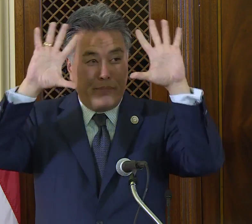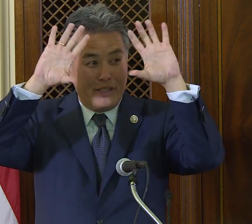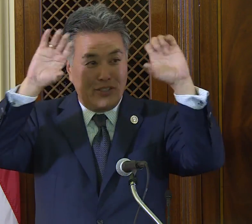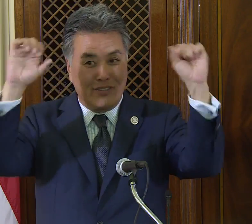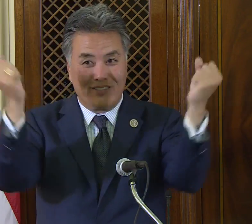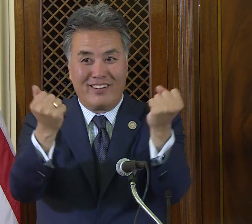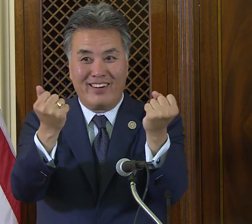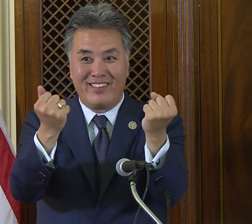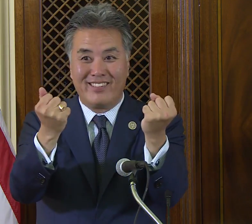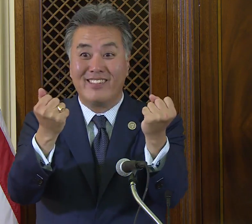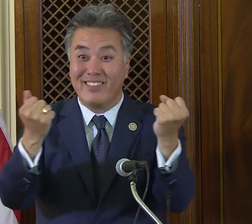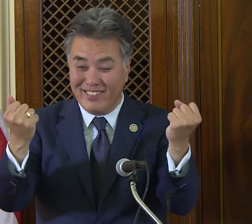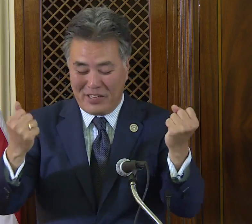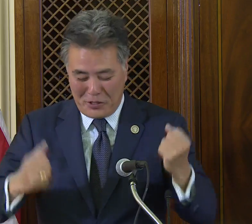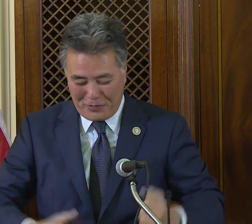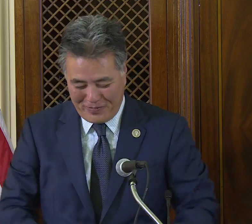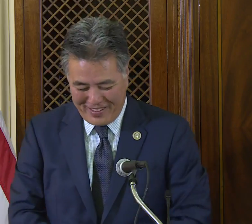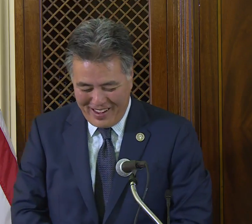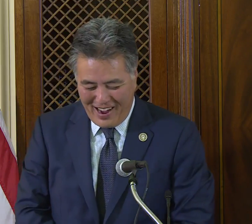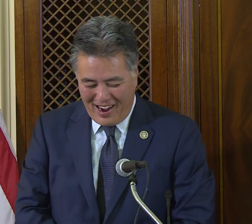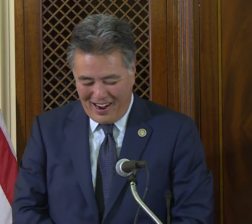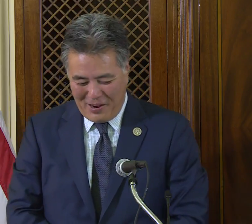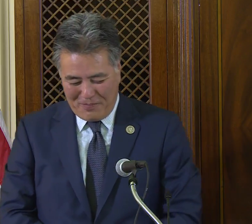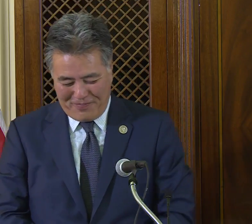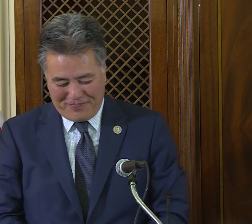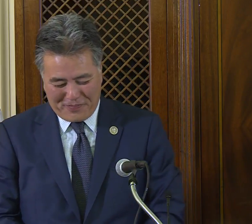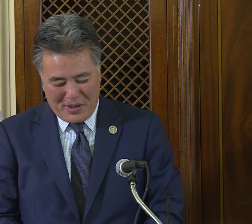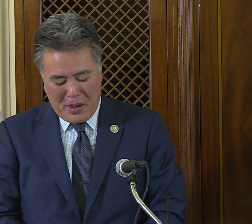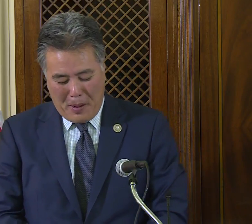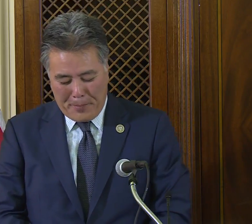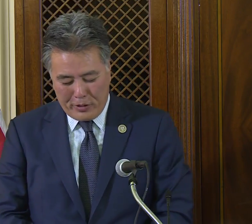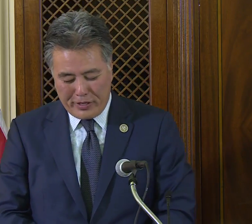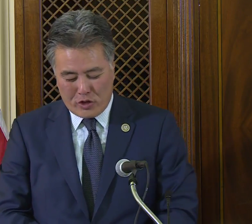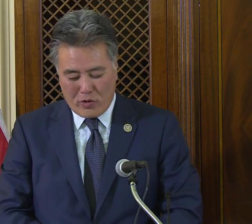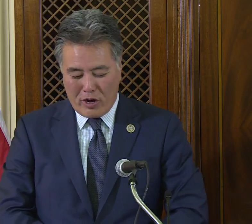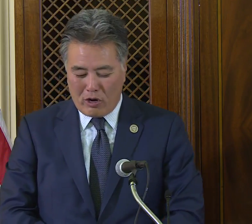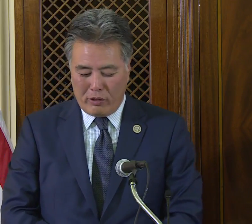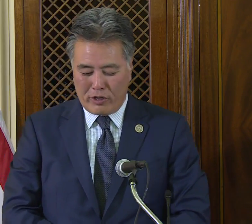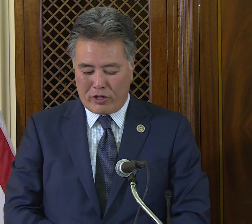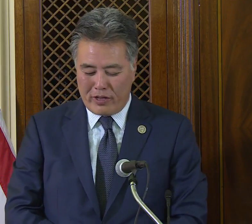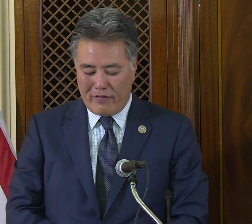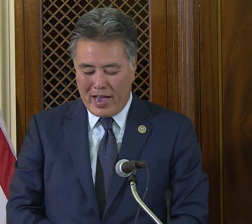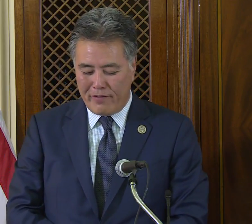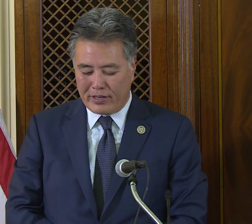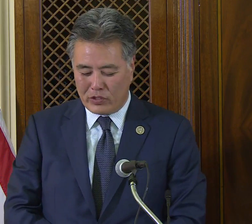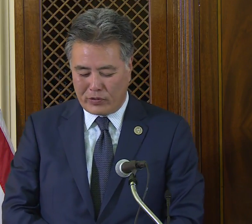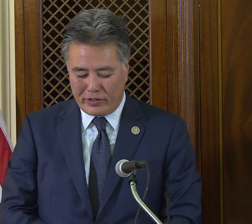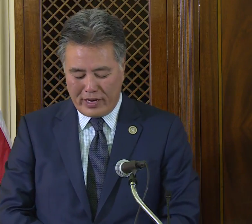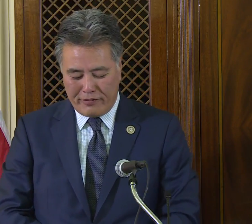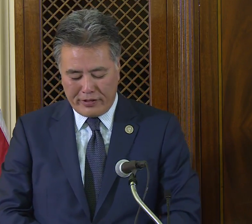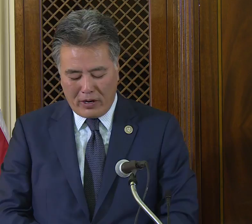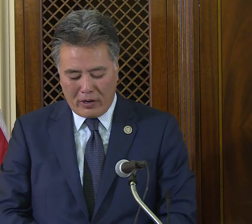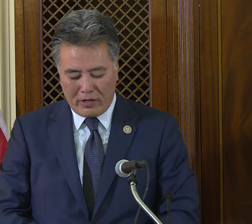All right, thank you. Building a strong coalition of advocates for deaf and hard